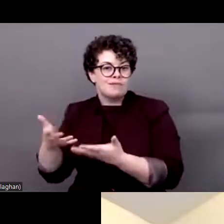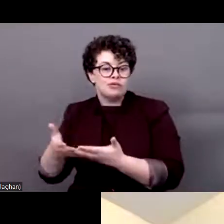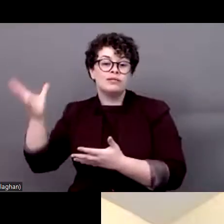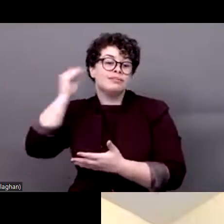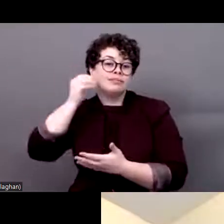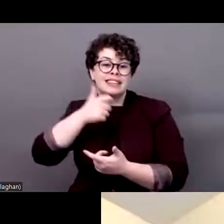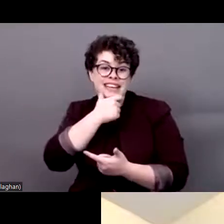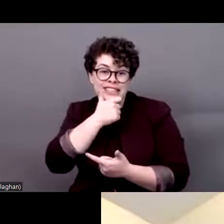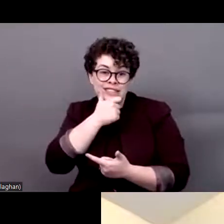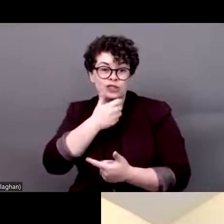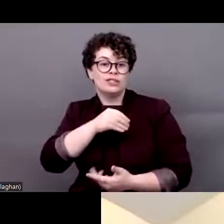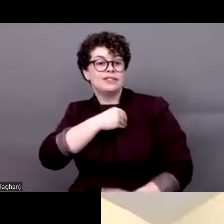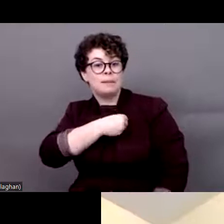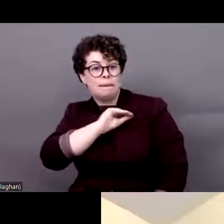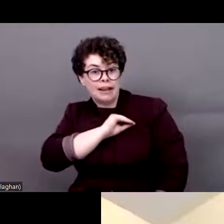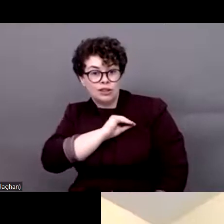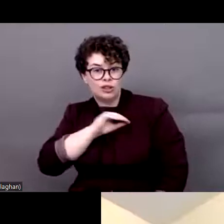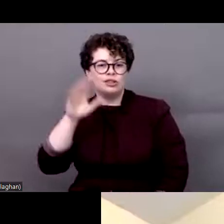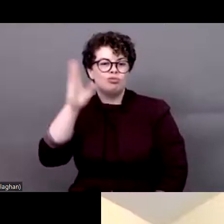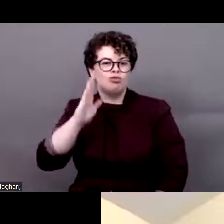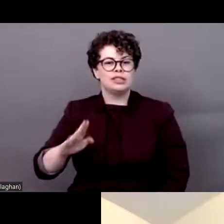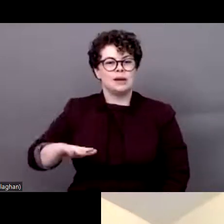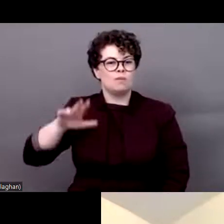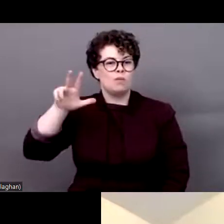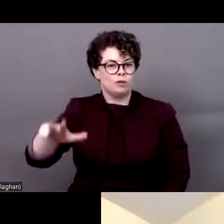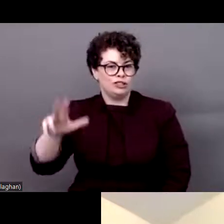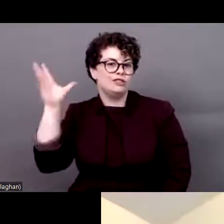English, Spanish and for the geese. Live captioning will